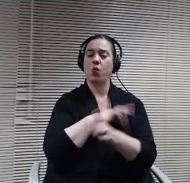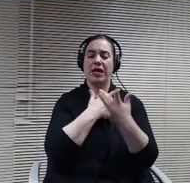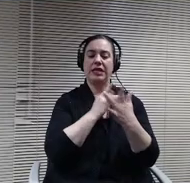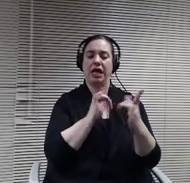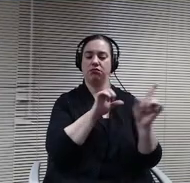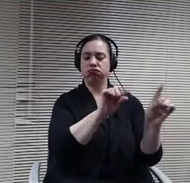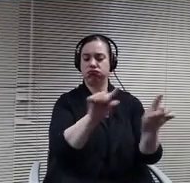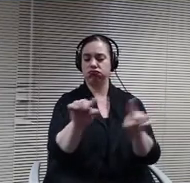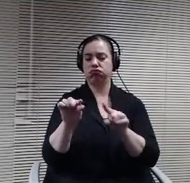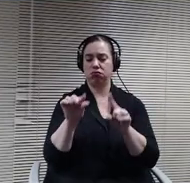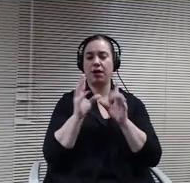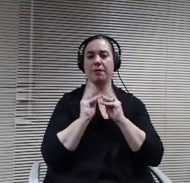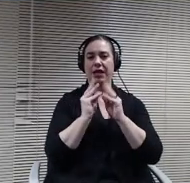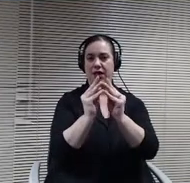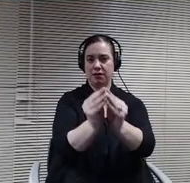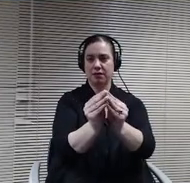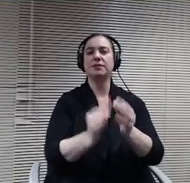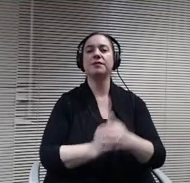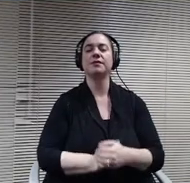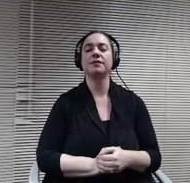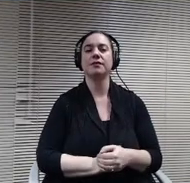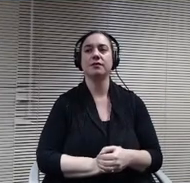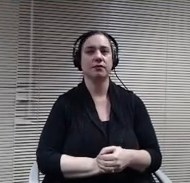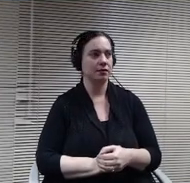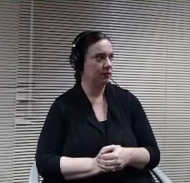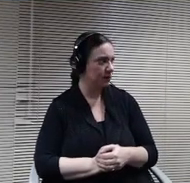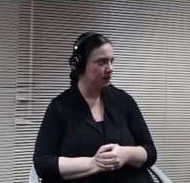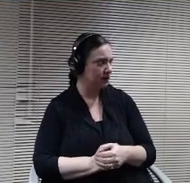Should I go through each one? Do you think that your choice?